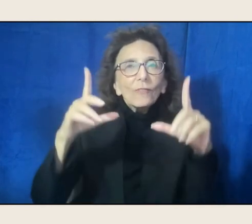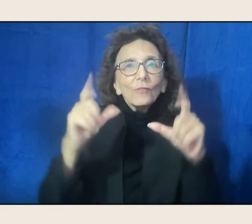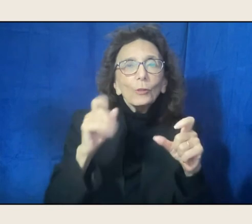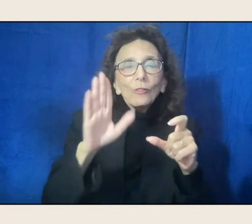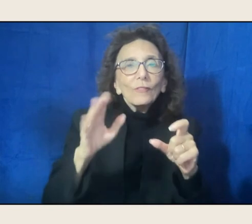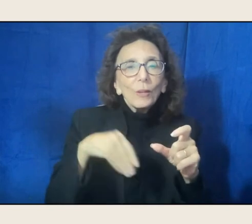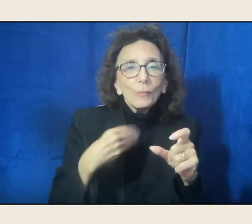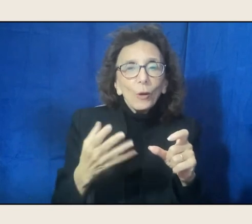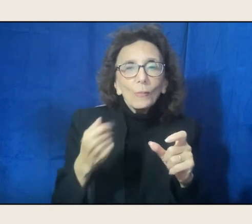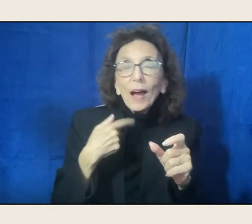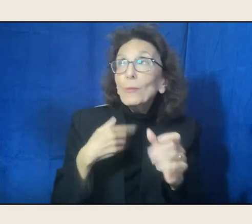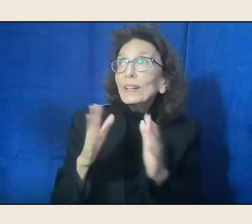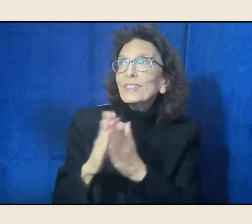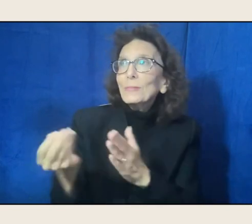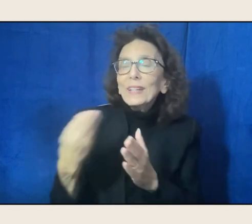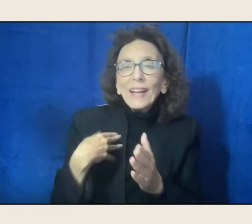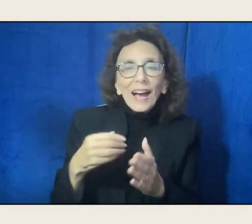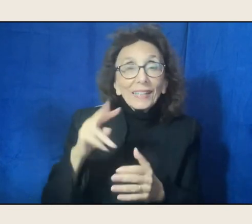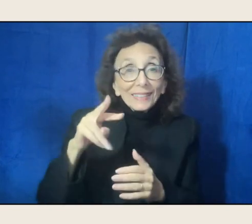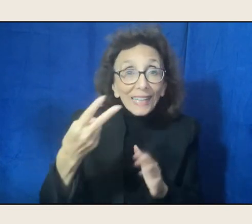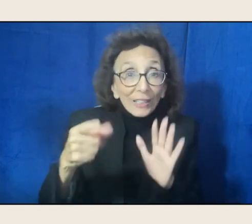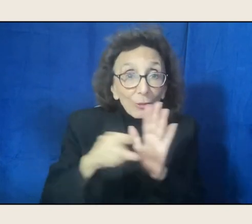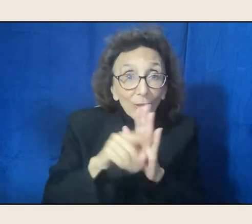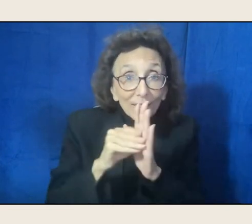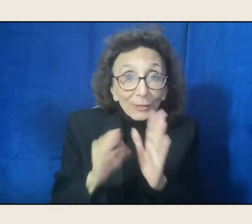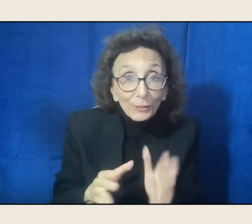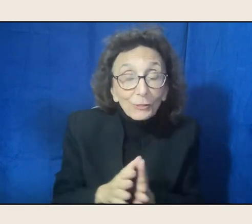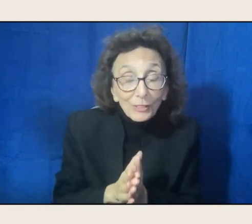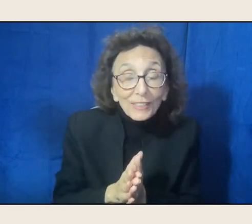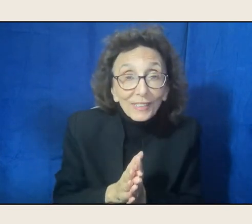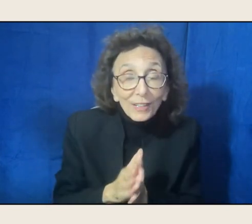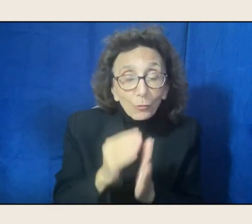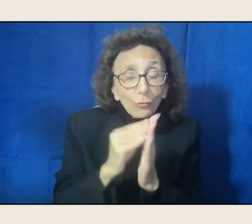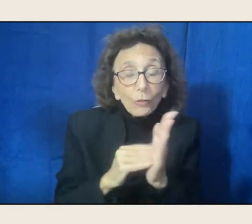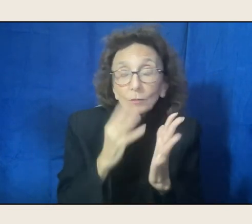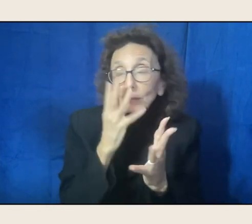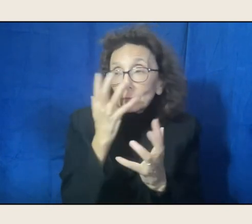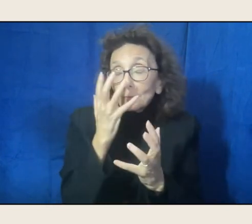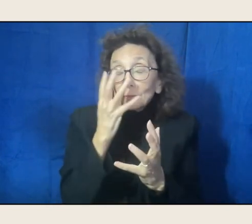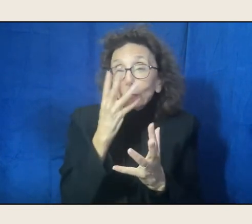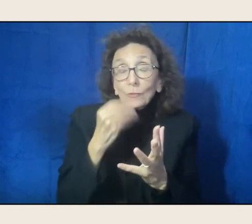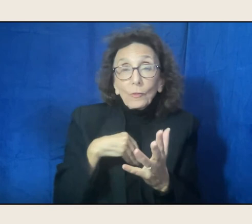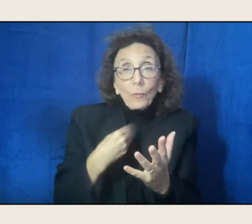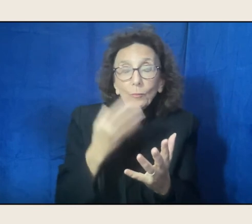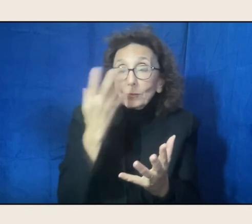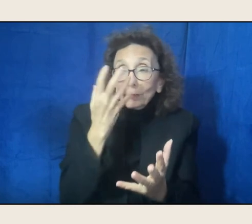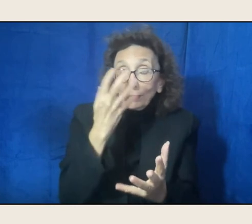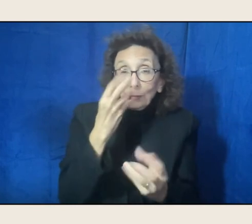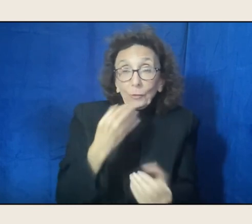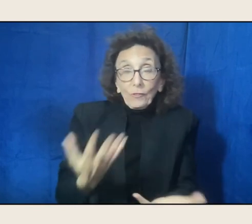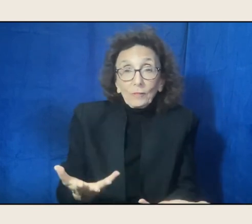A second grader, this incredible poem. I mean, it was just,